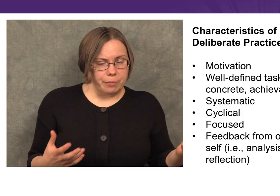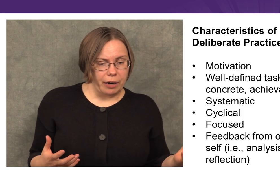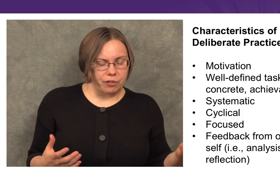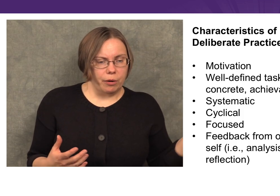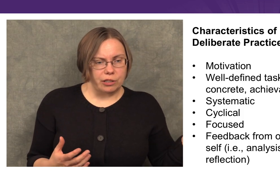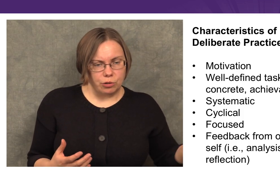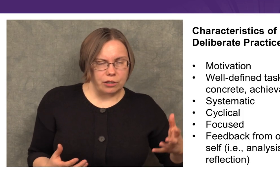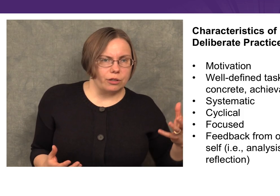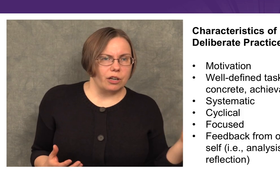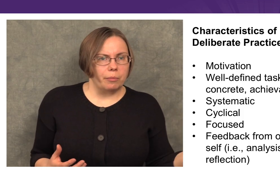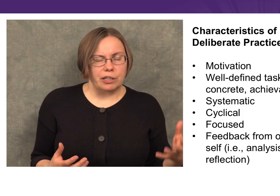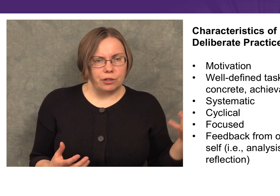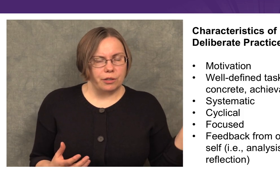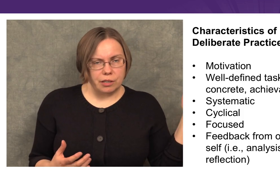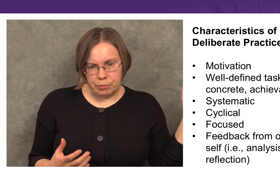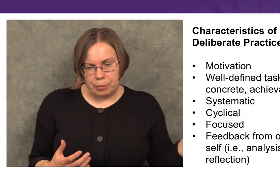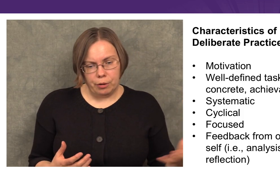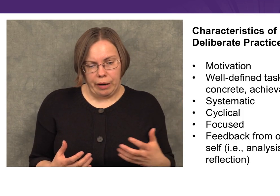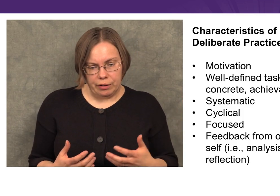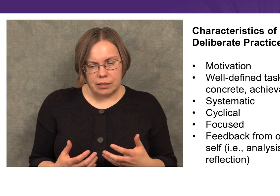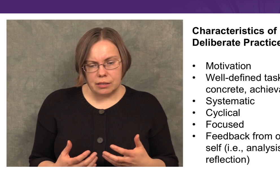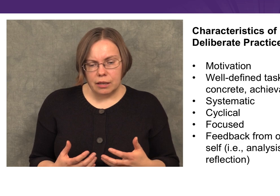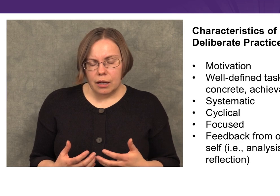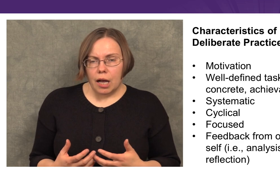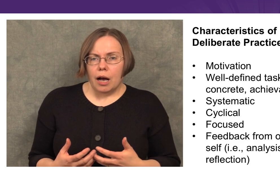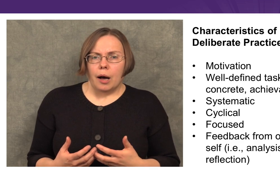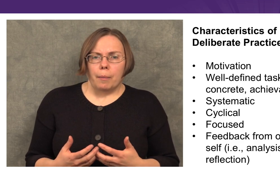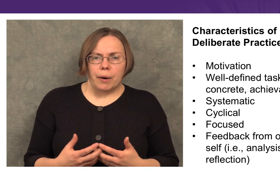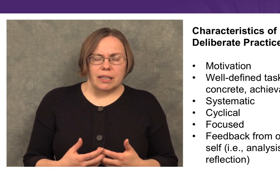feedback from our instructors, our mentors, the people around us—